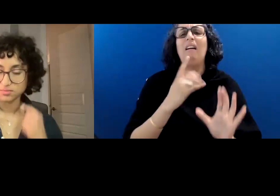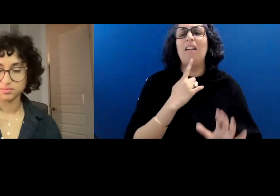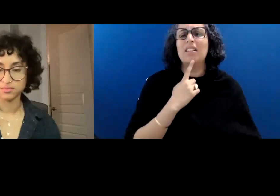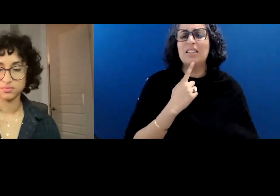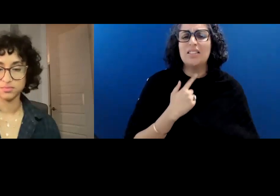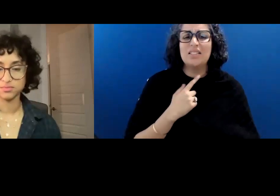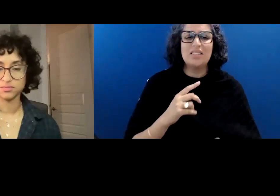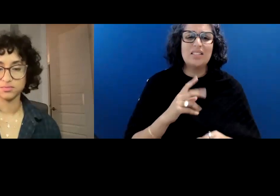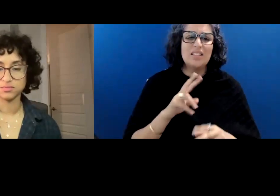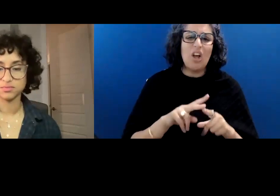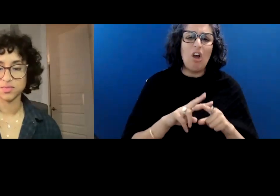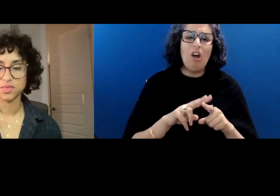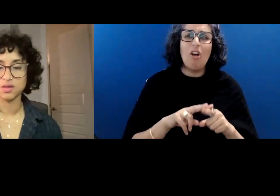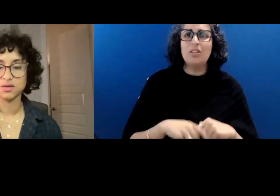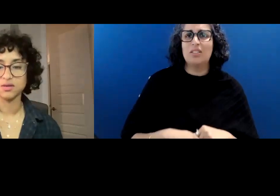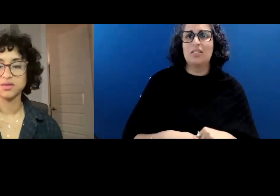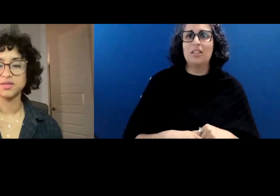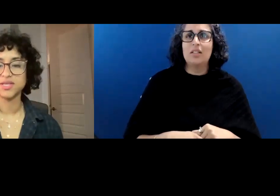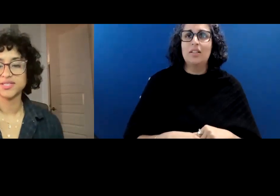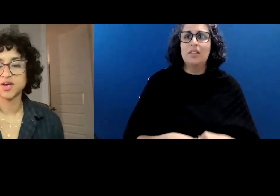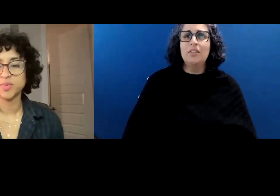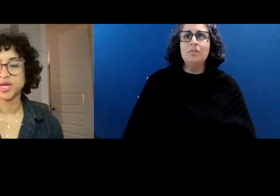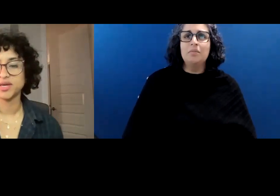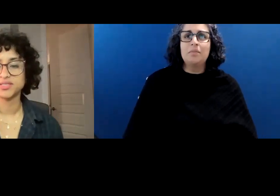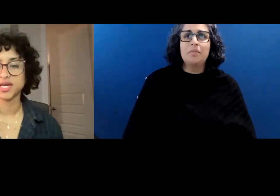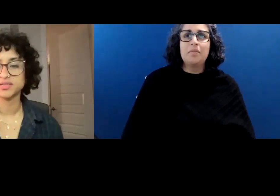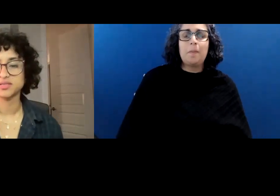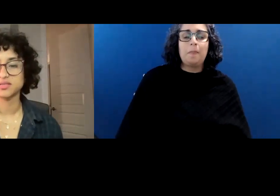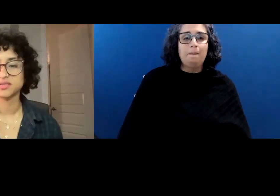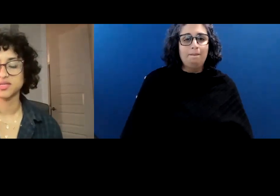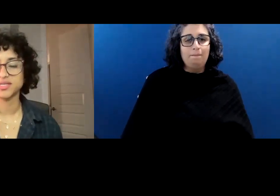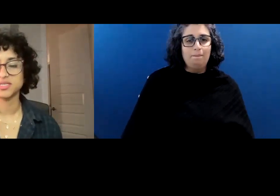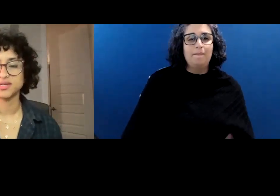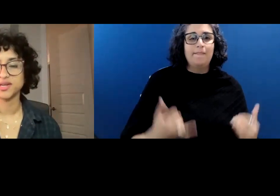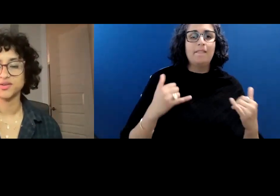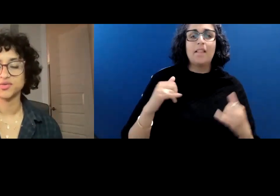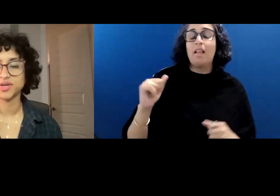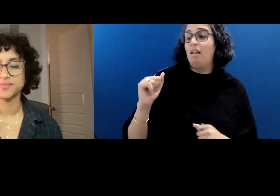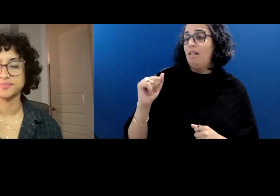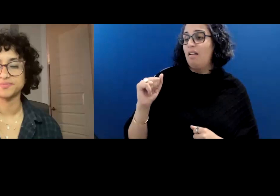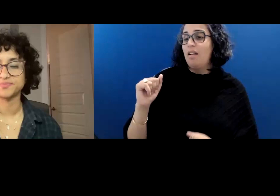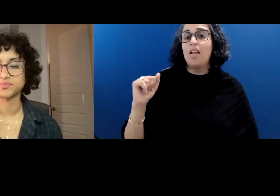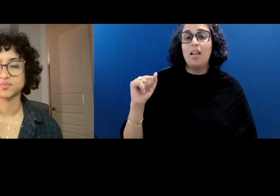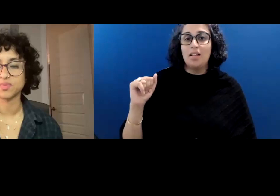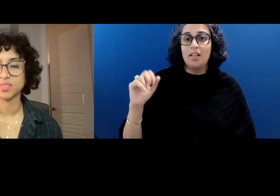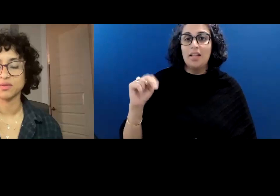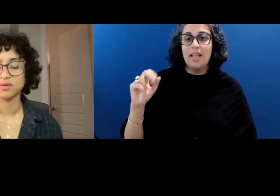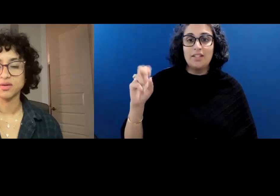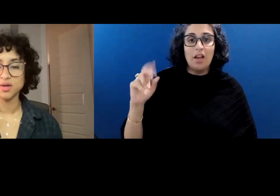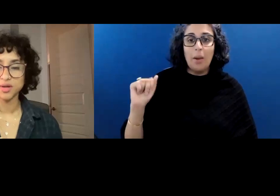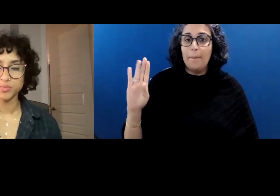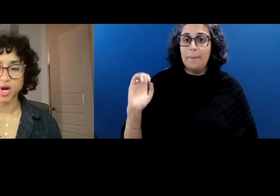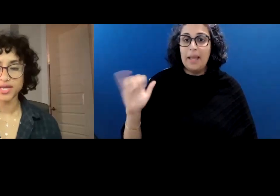Nassau Bay, Texas, 1993.